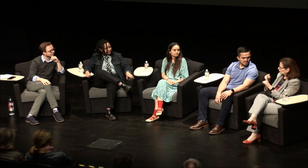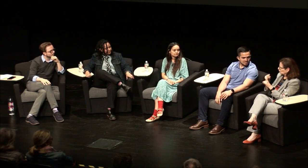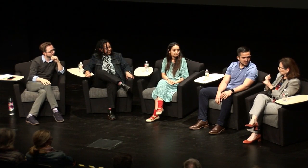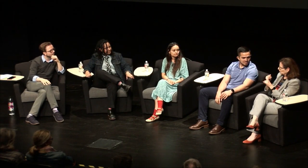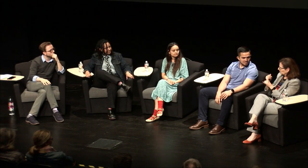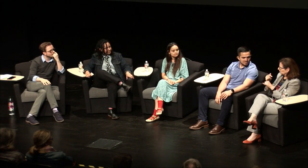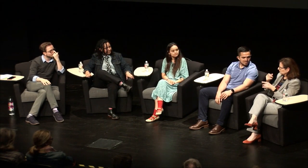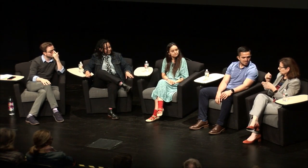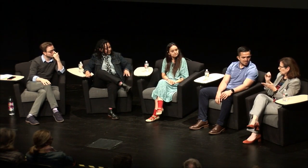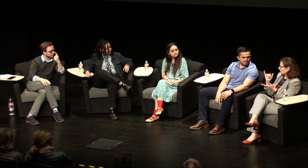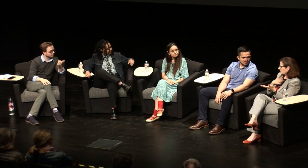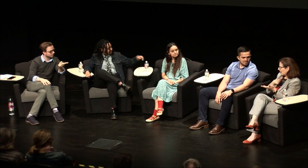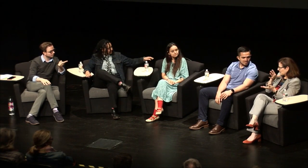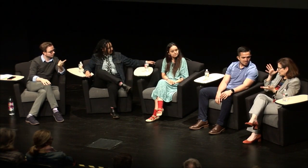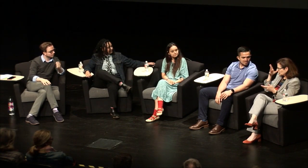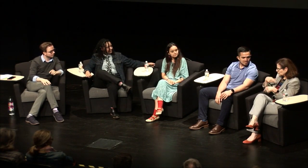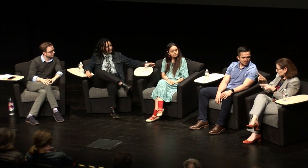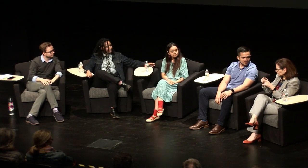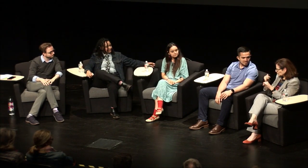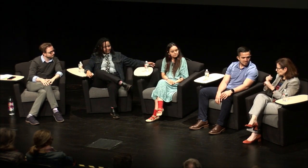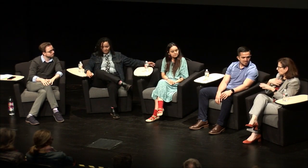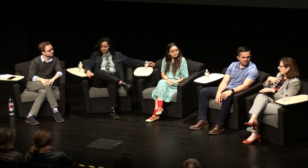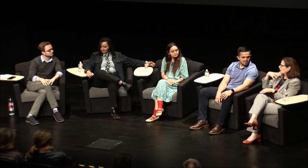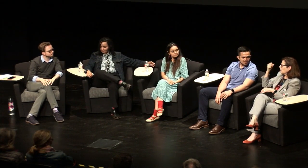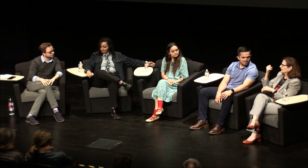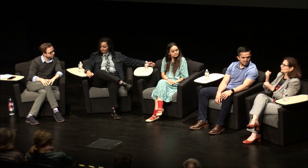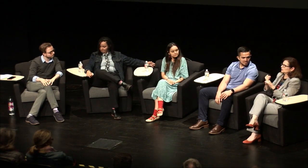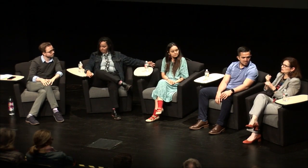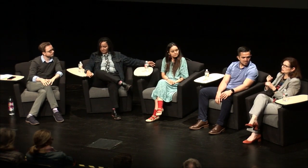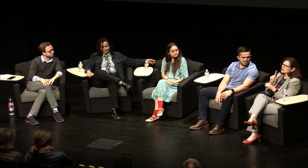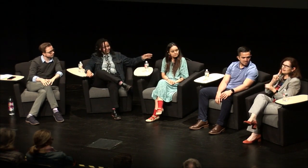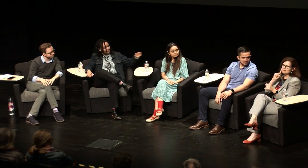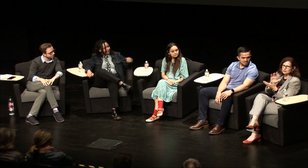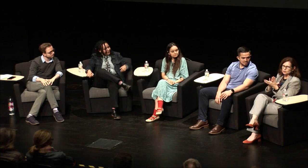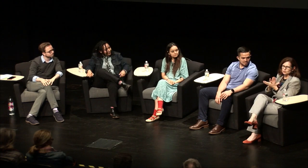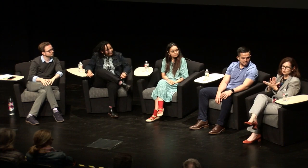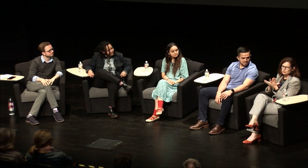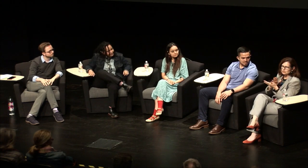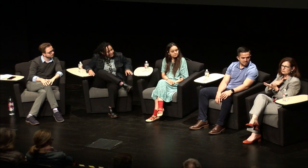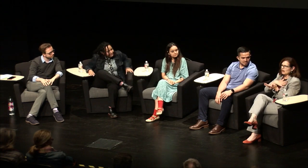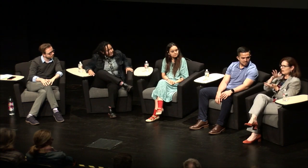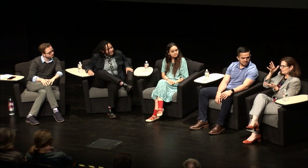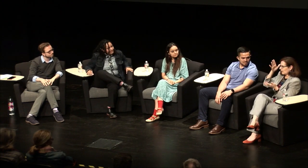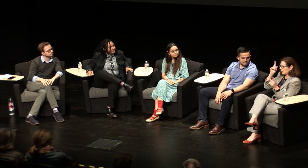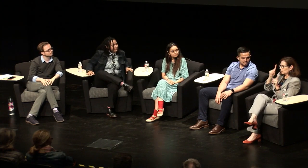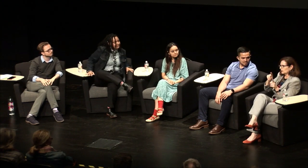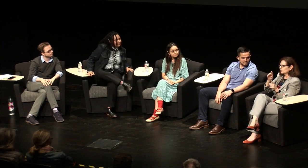that time deaf students it was assumed that deaf students went to a deaf school my parents went to a deaf school my older brother was at this at the School